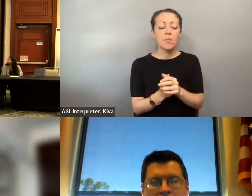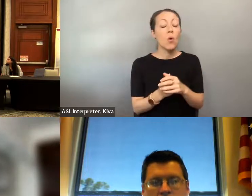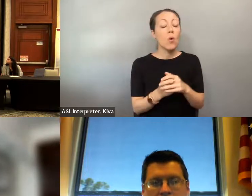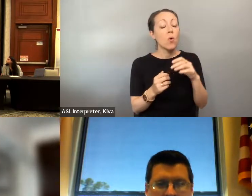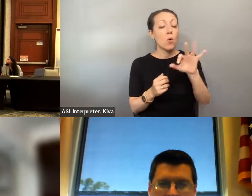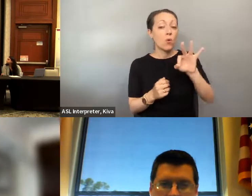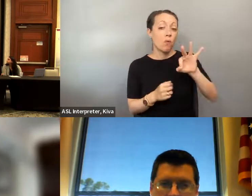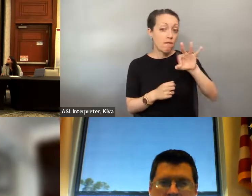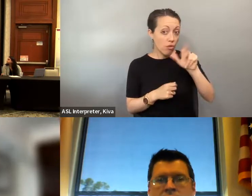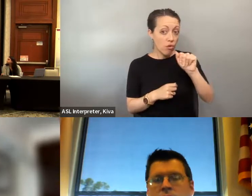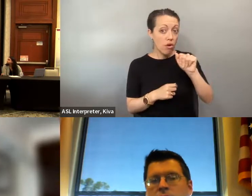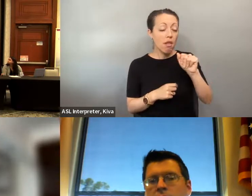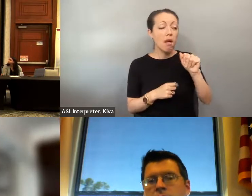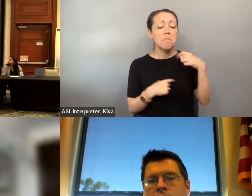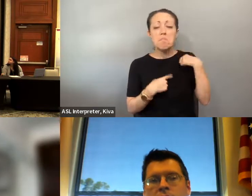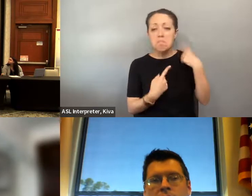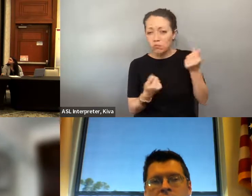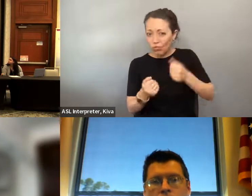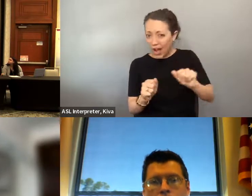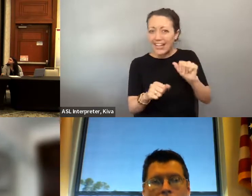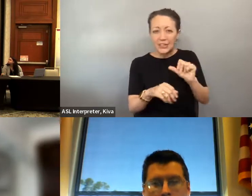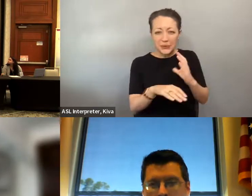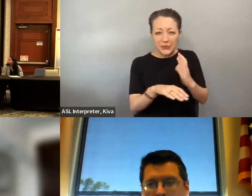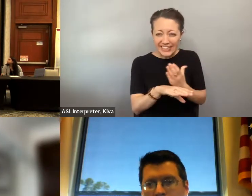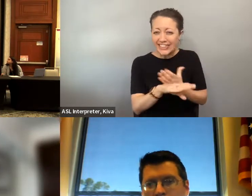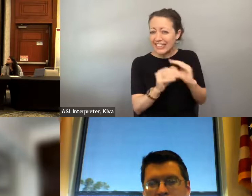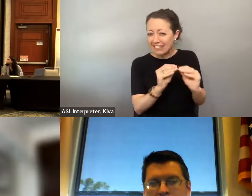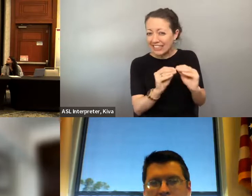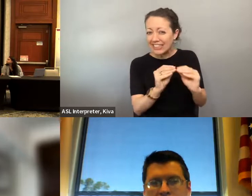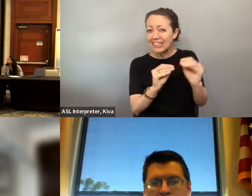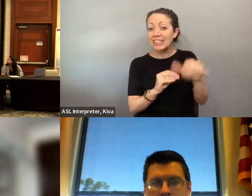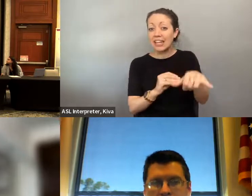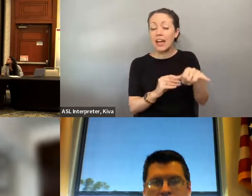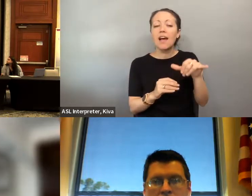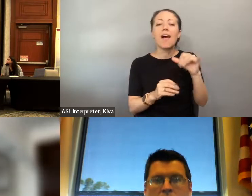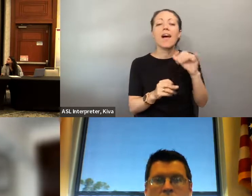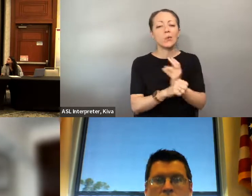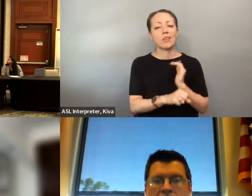fixed route or within a metropolitan community have more limited access. Where the State of